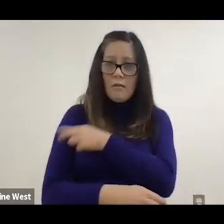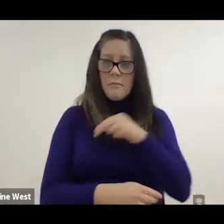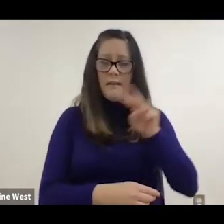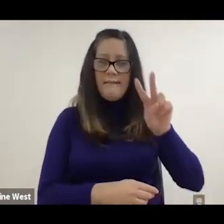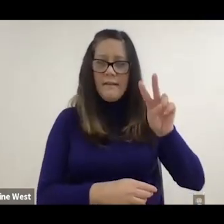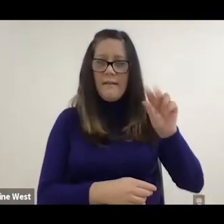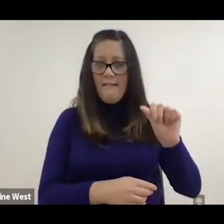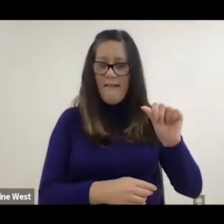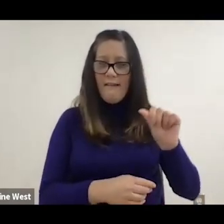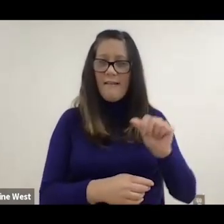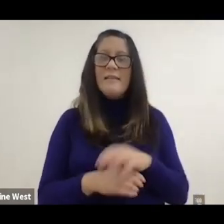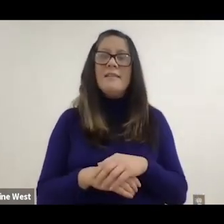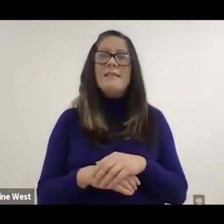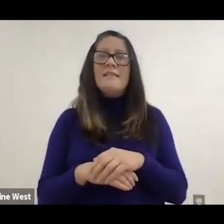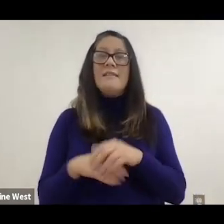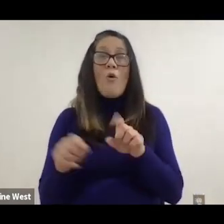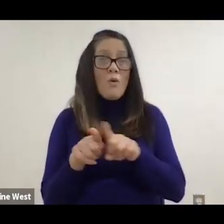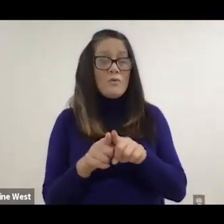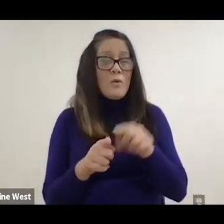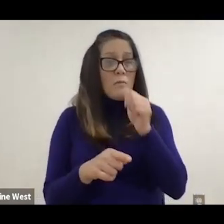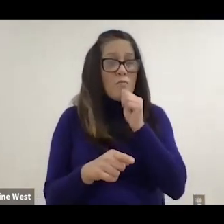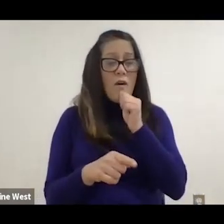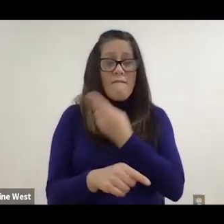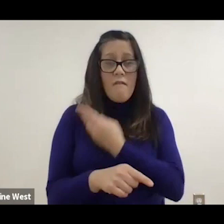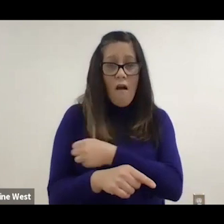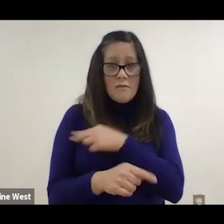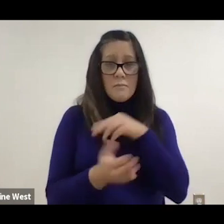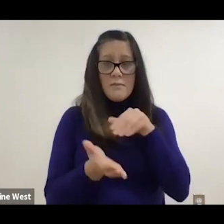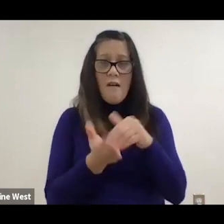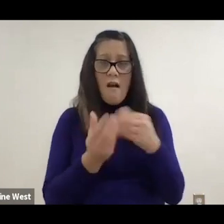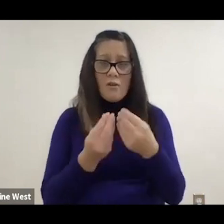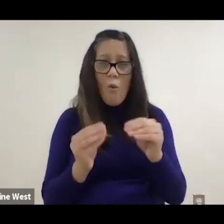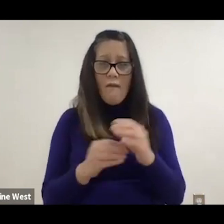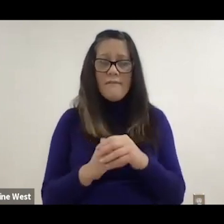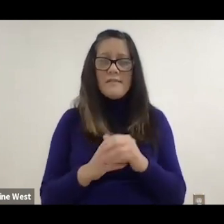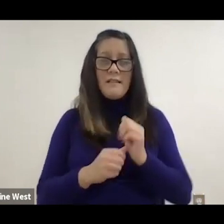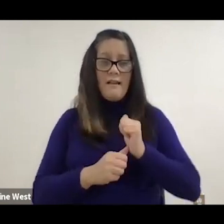and in the private sector as well, because our veterans tend to use